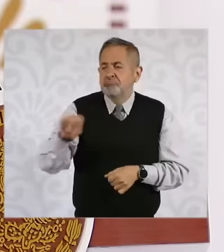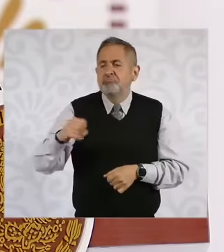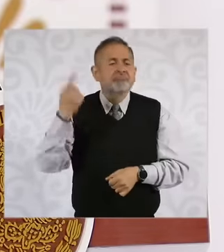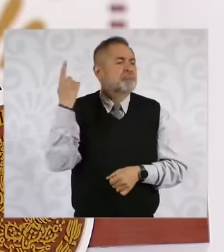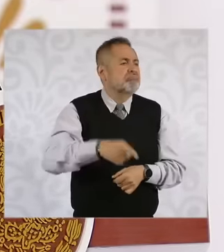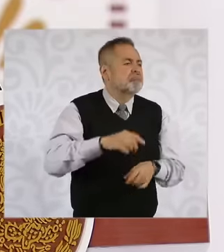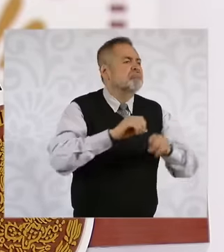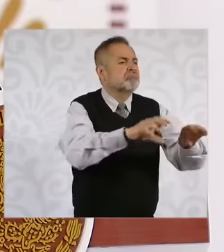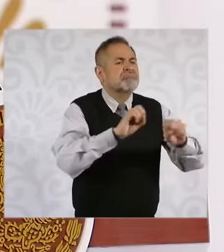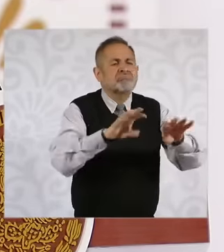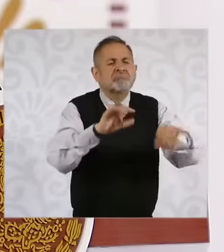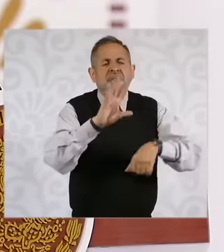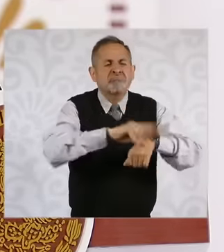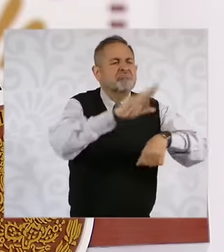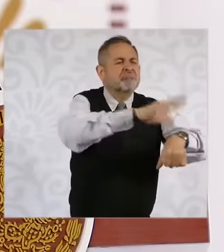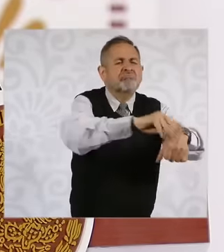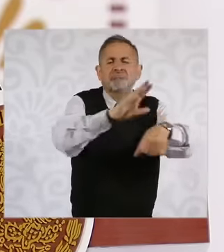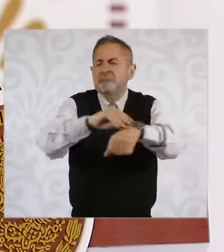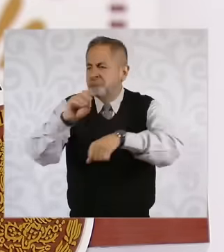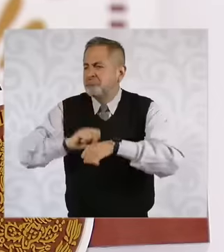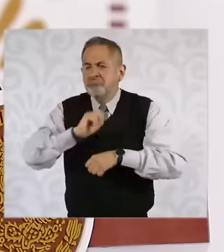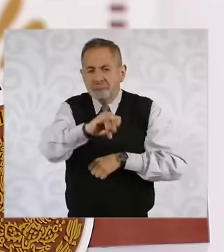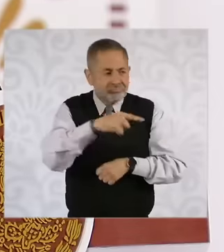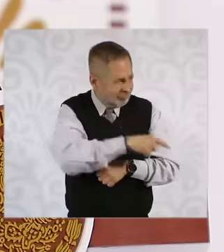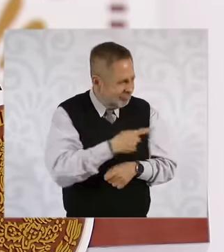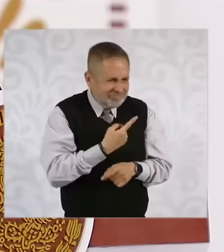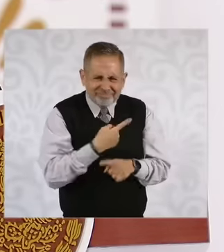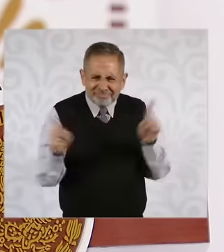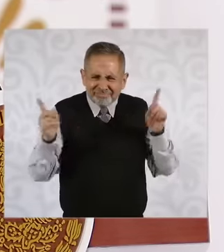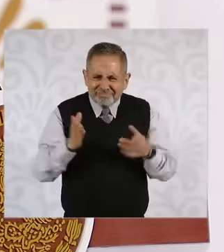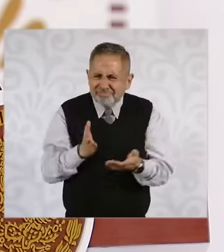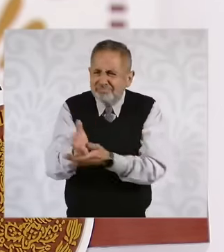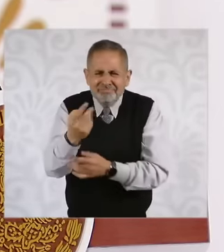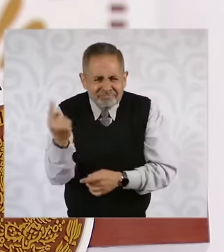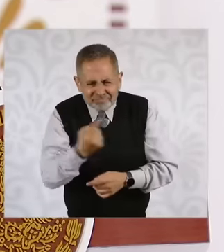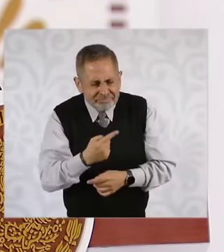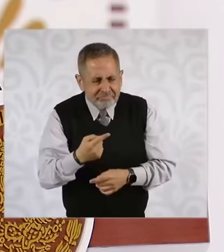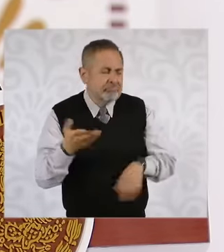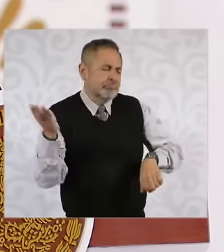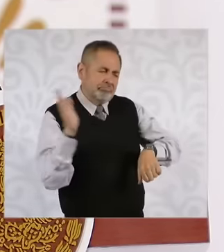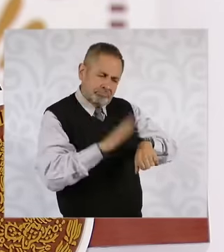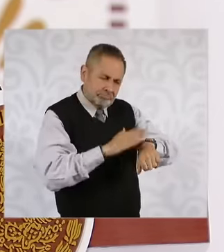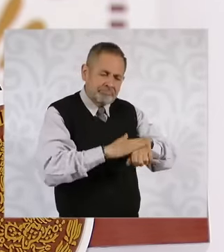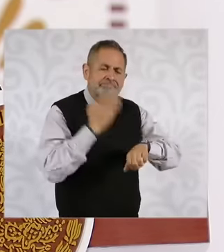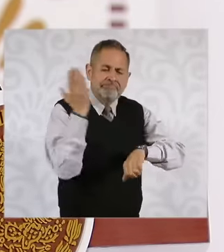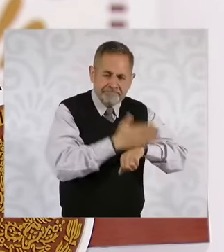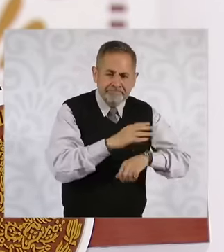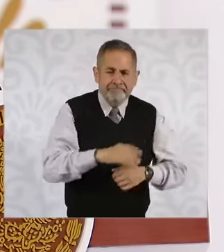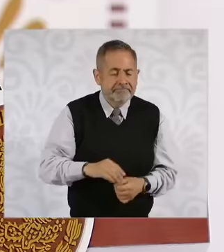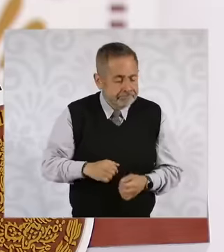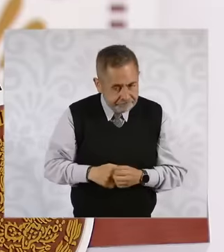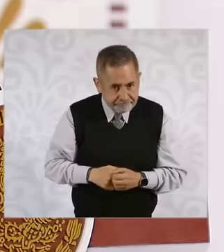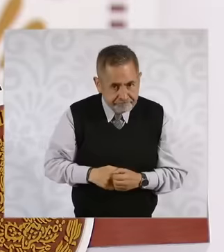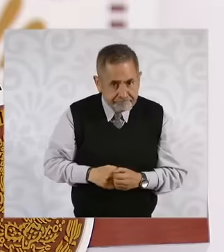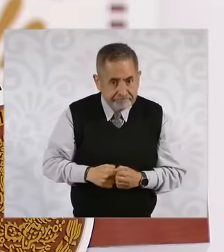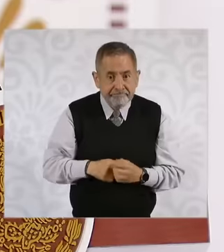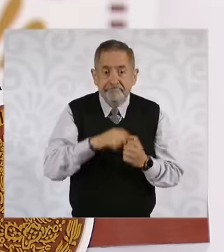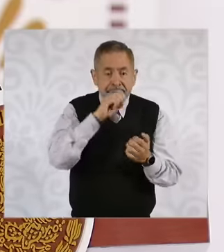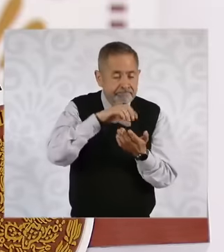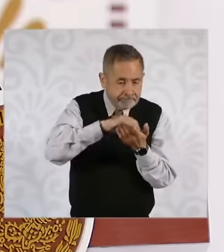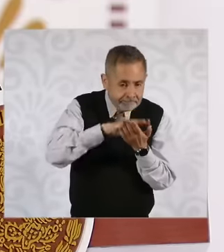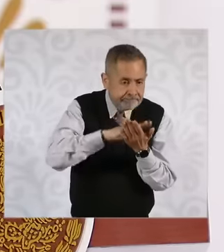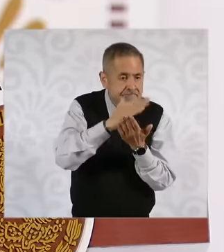administrative sanction was also imposed, since in the official records the